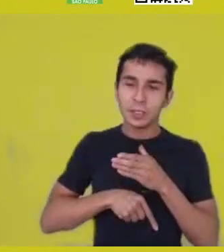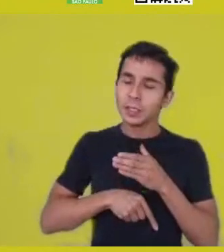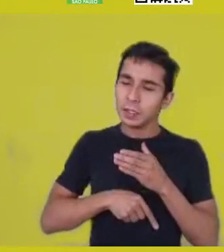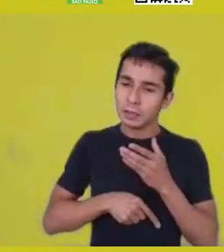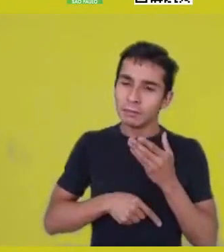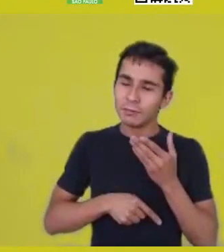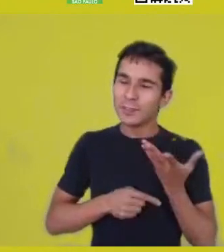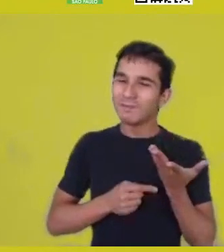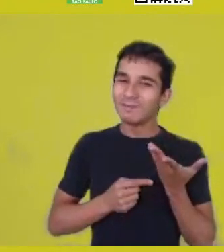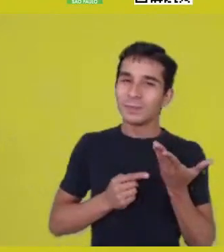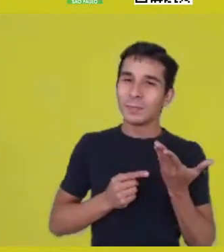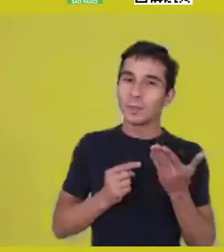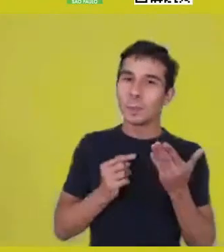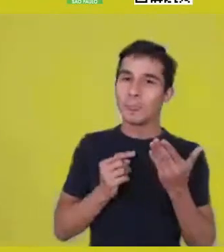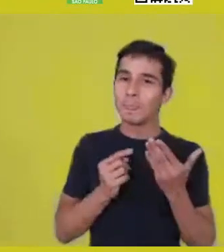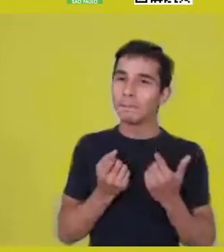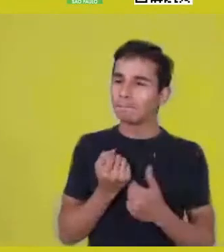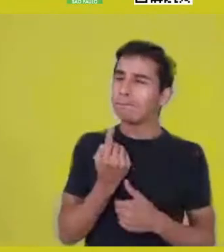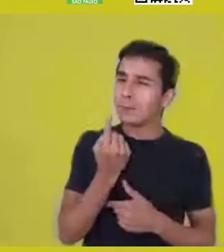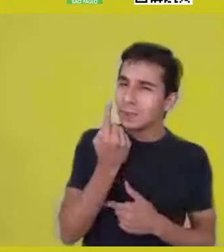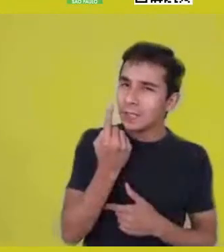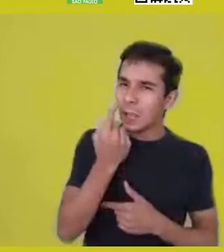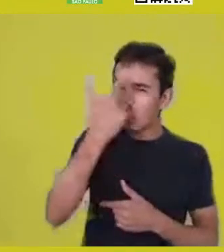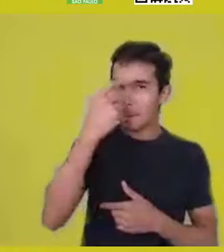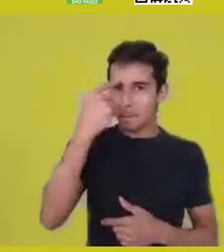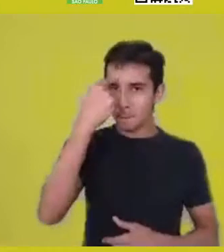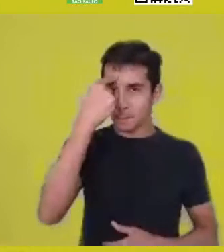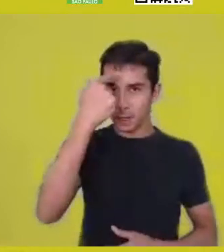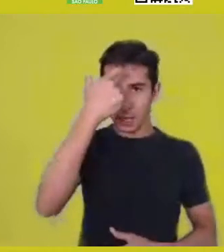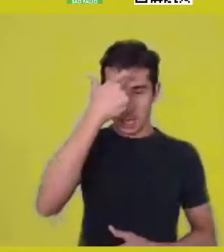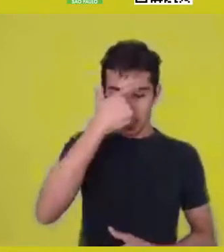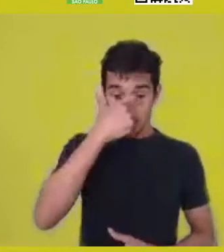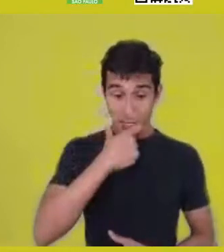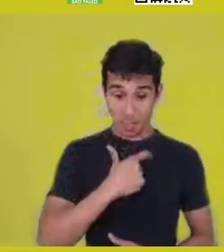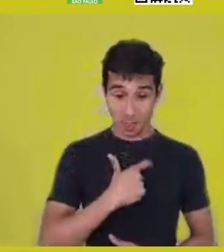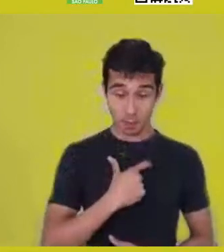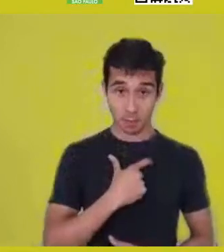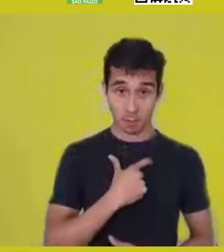There’s the individual... I mean...